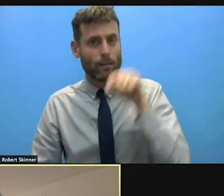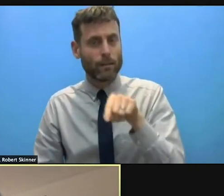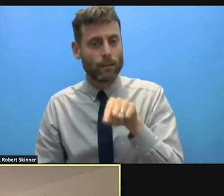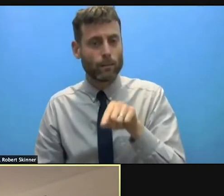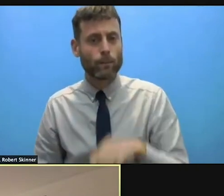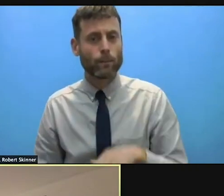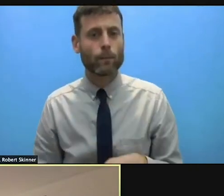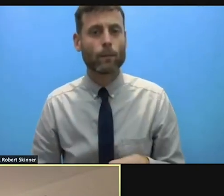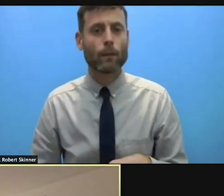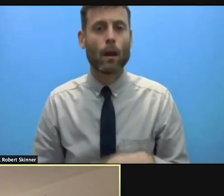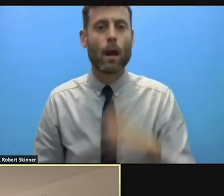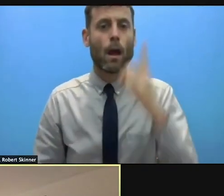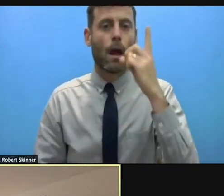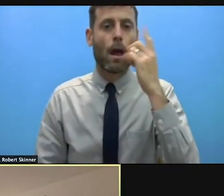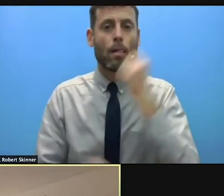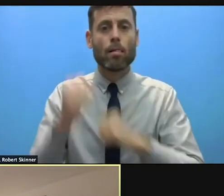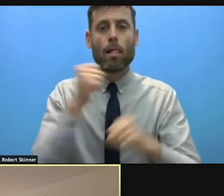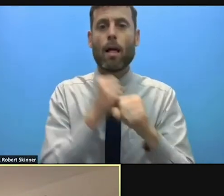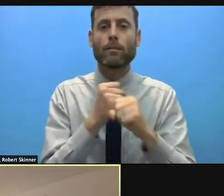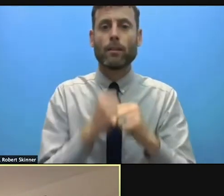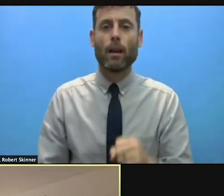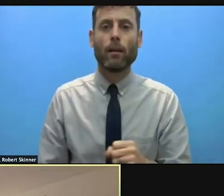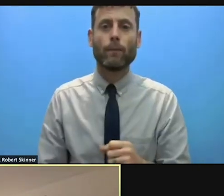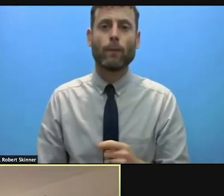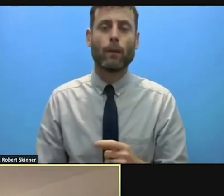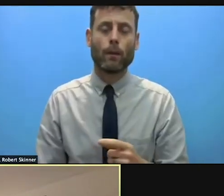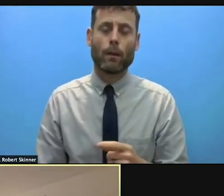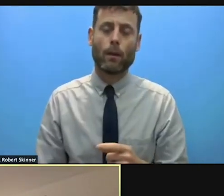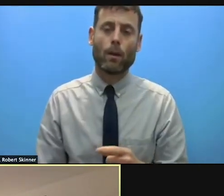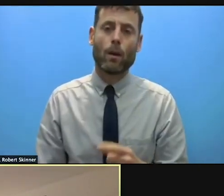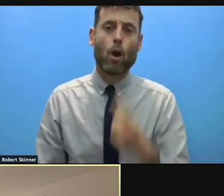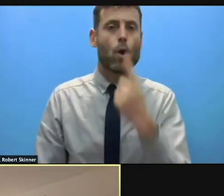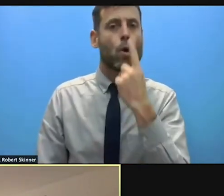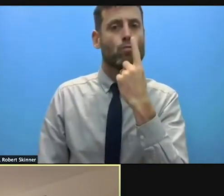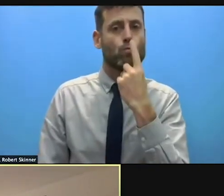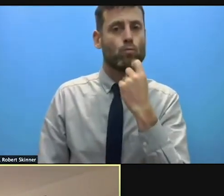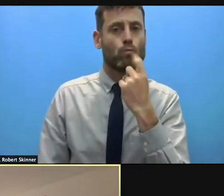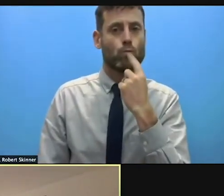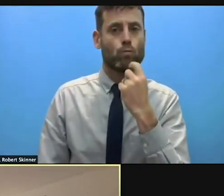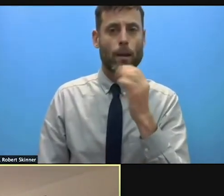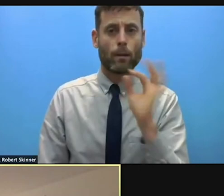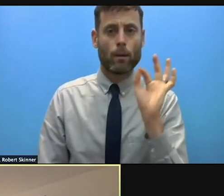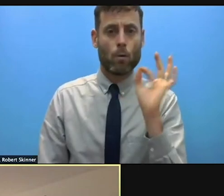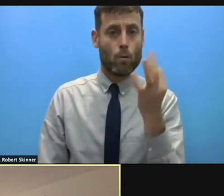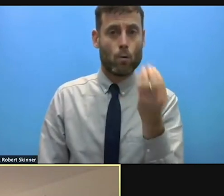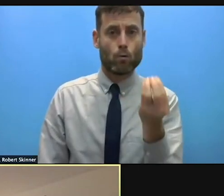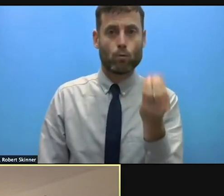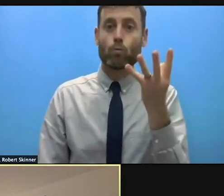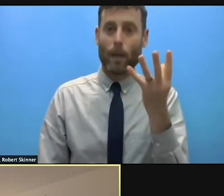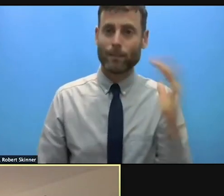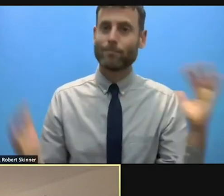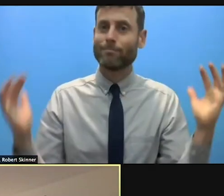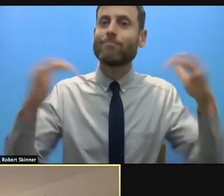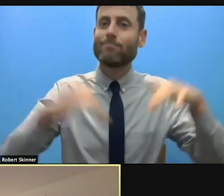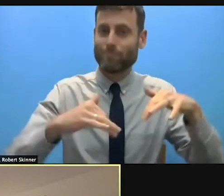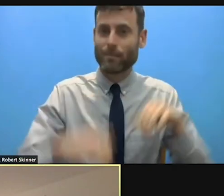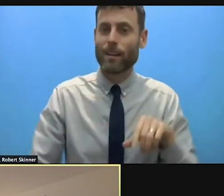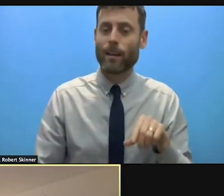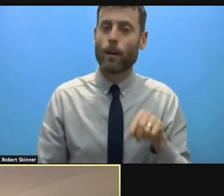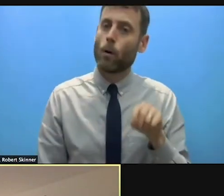red cross conference we had the resolution that all first responders should indeed be aware of